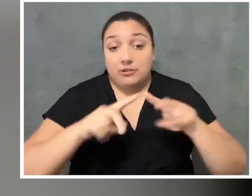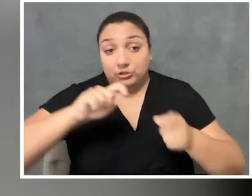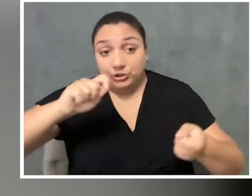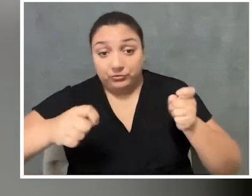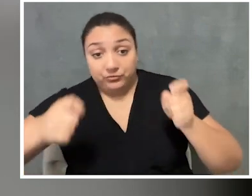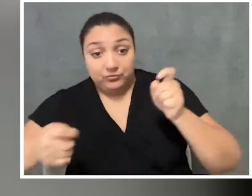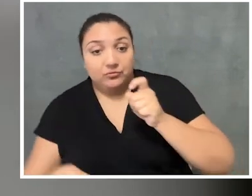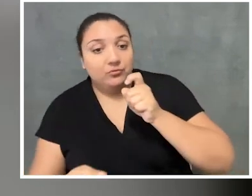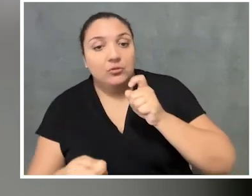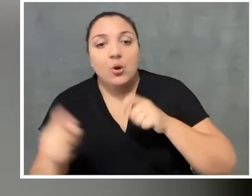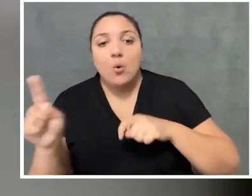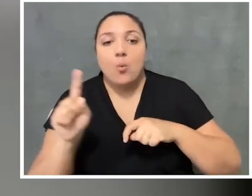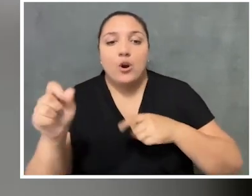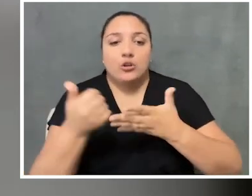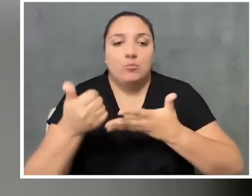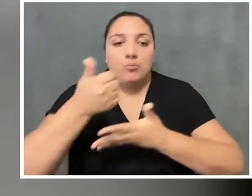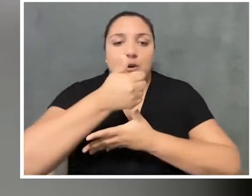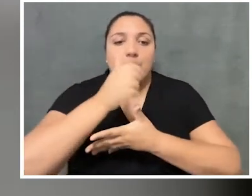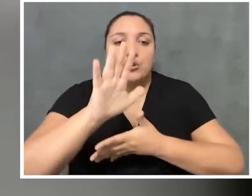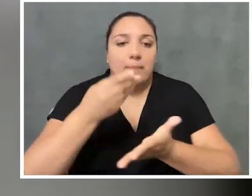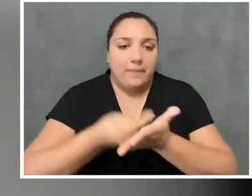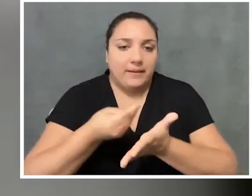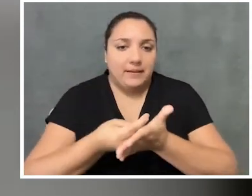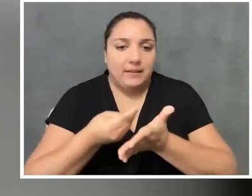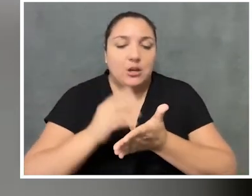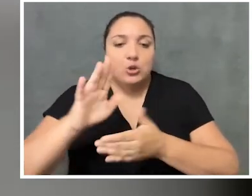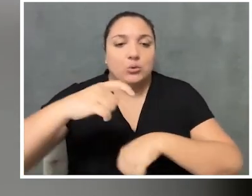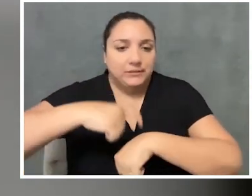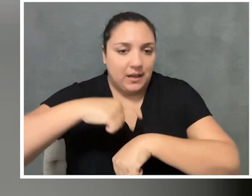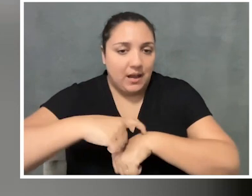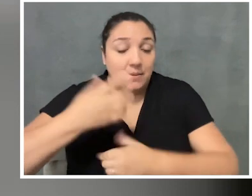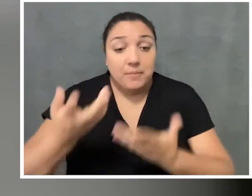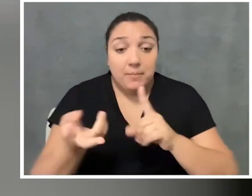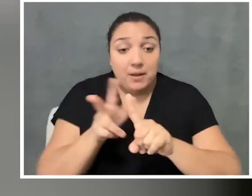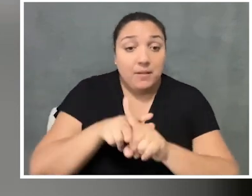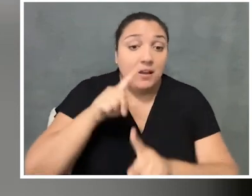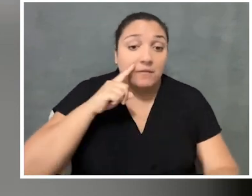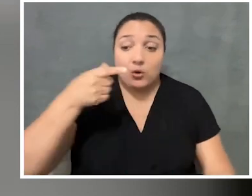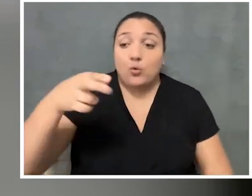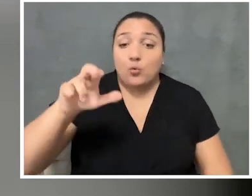where you prioritize putting your money and spending your time applying for grants and things like that, might shift as well.